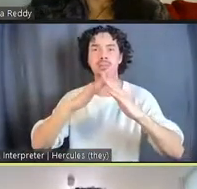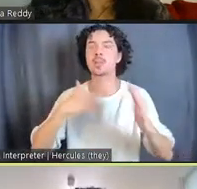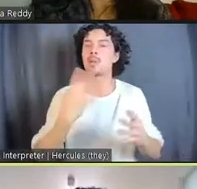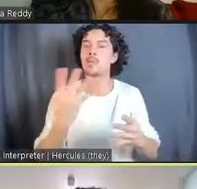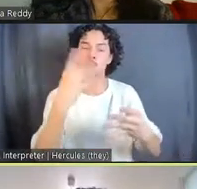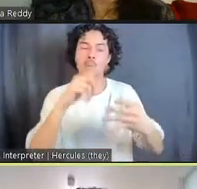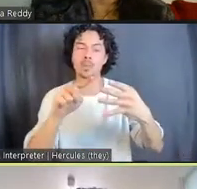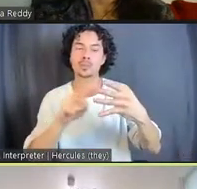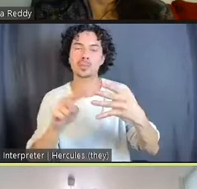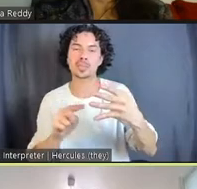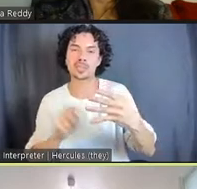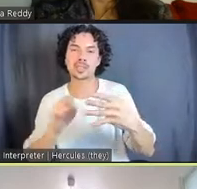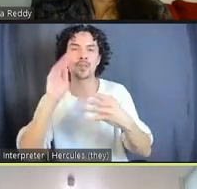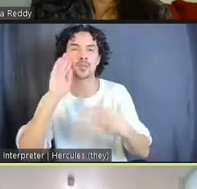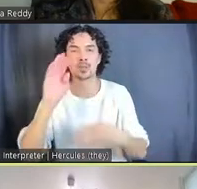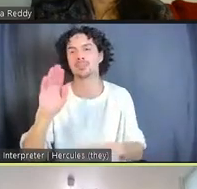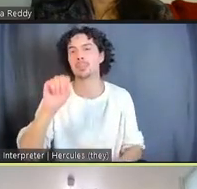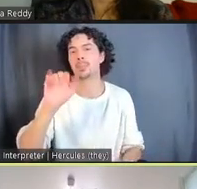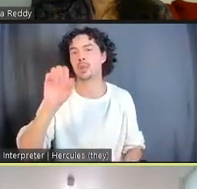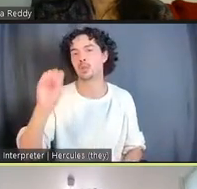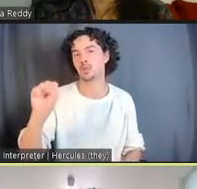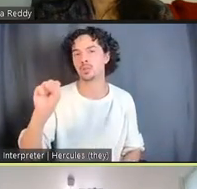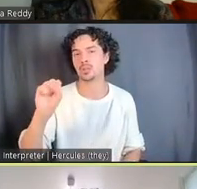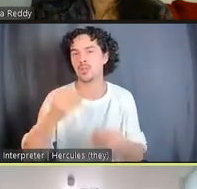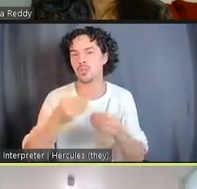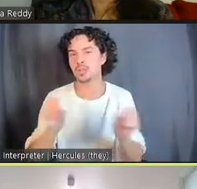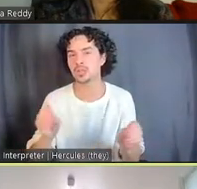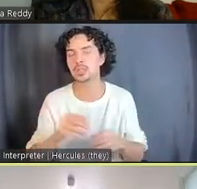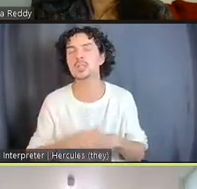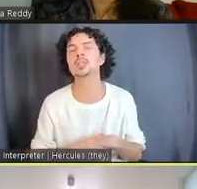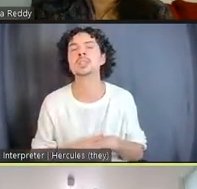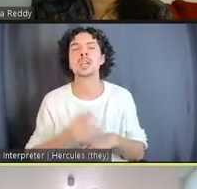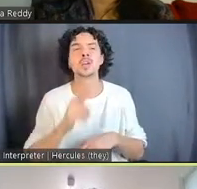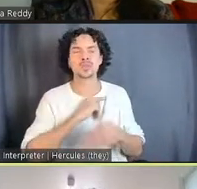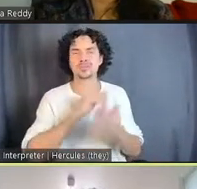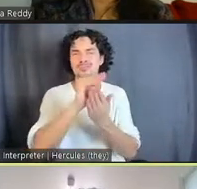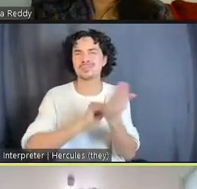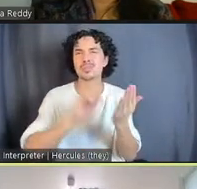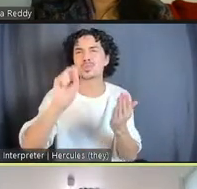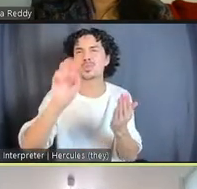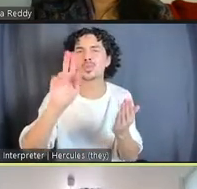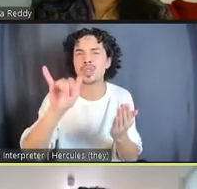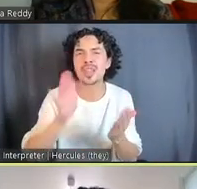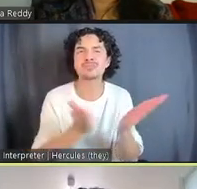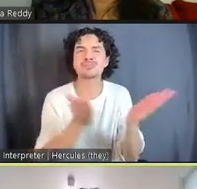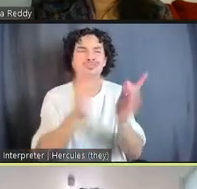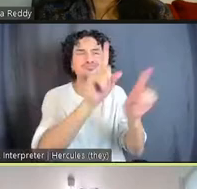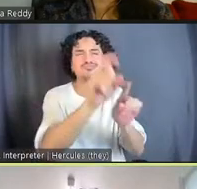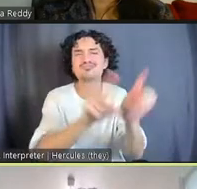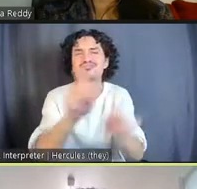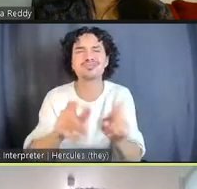mayor's office, knowing that we did surveys, and we had all the data to show that that was the community's preference.